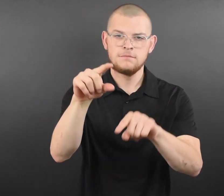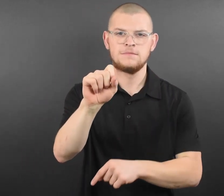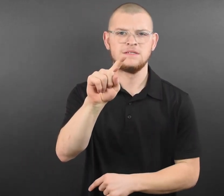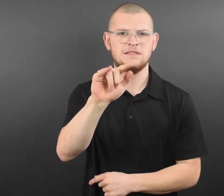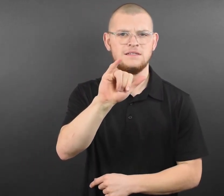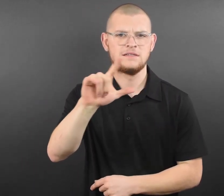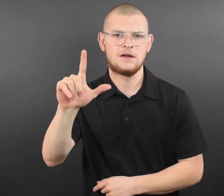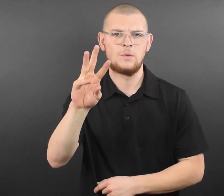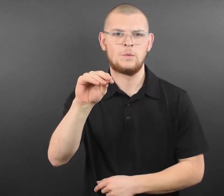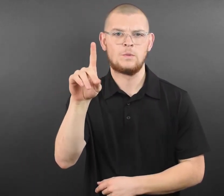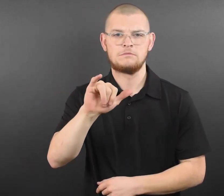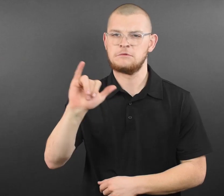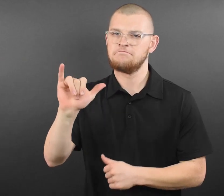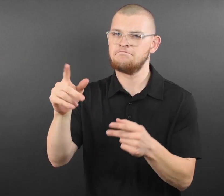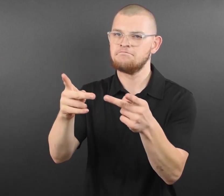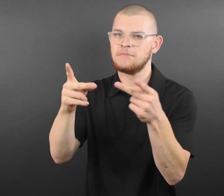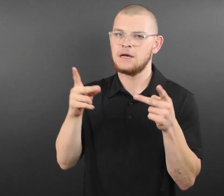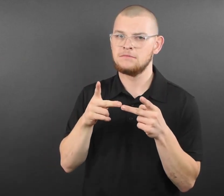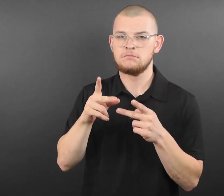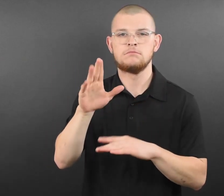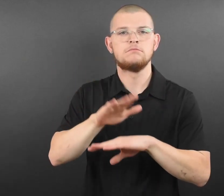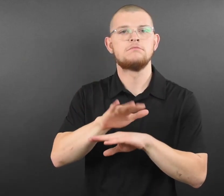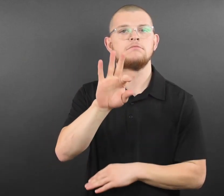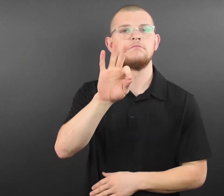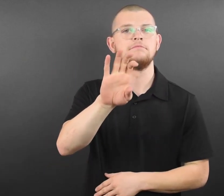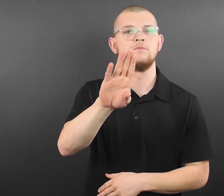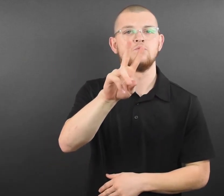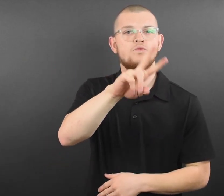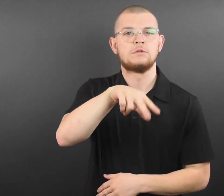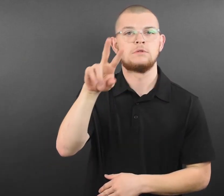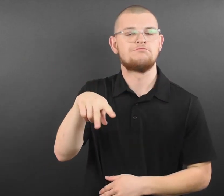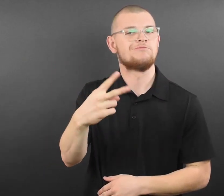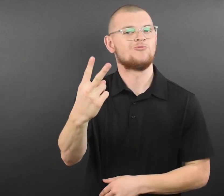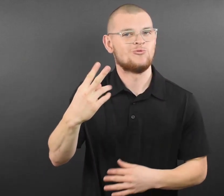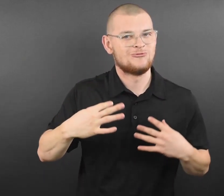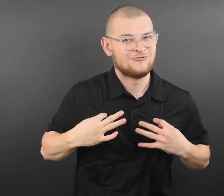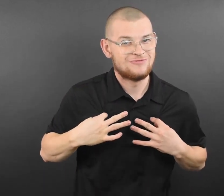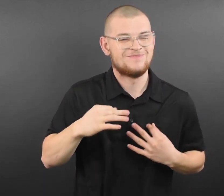● 2 tickets to Eric Nam in the Mainroom at First Avenue on 2/11,